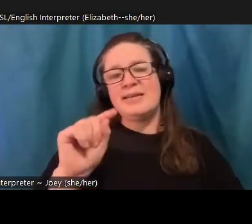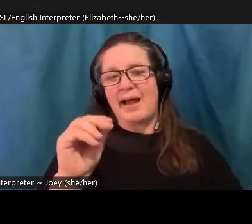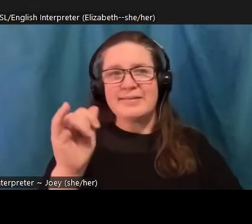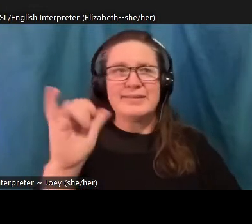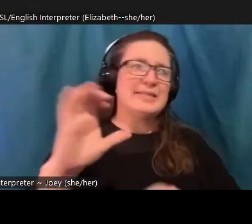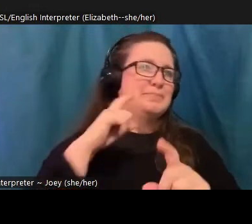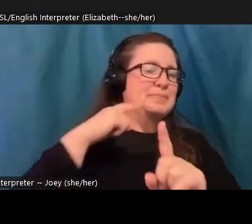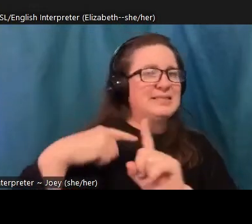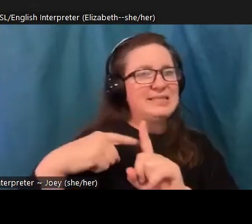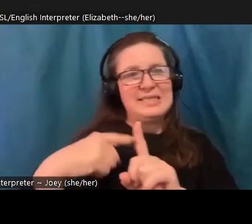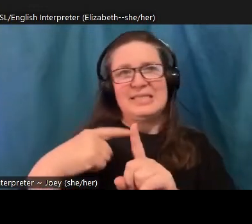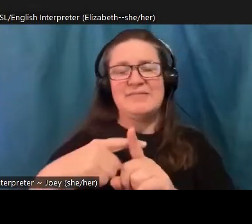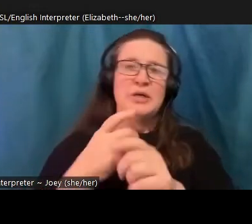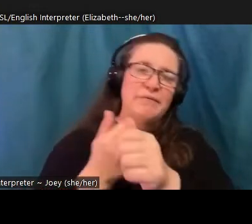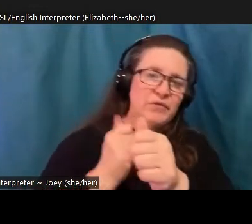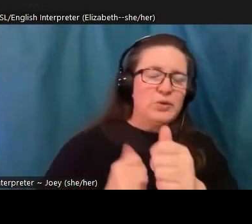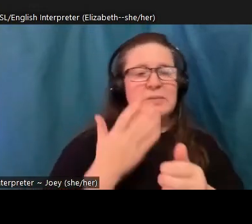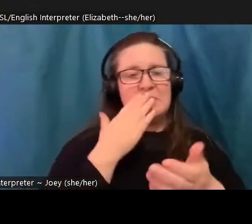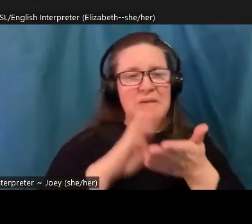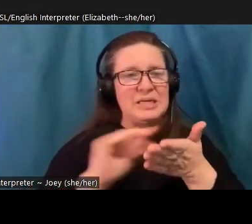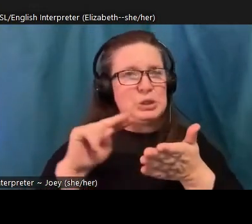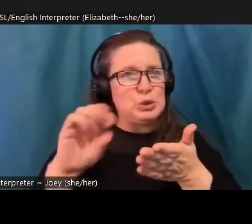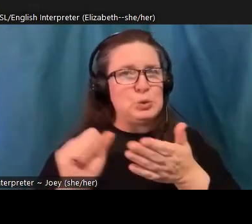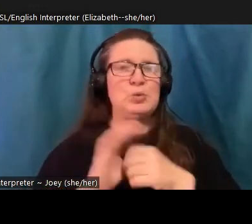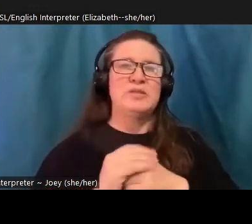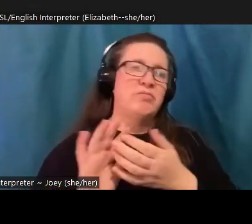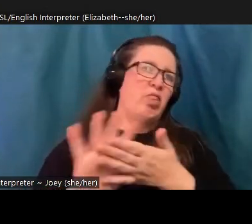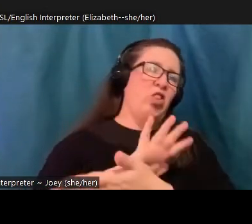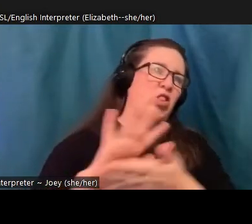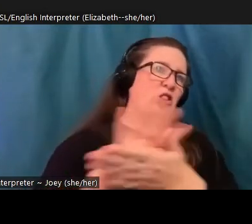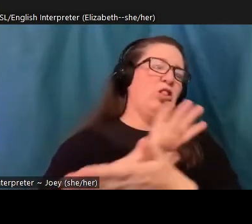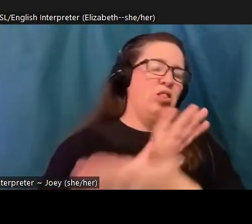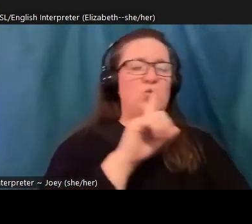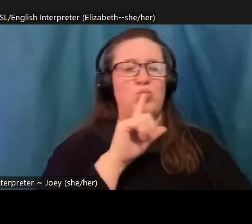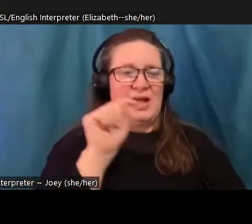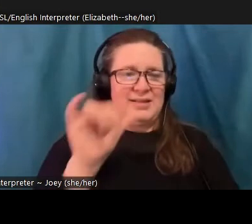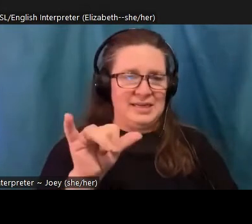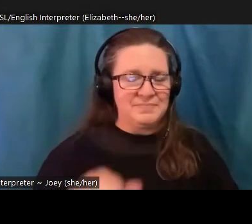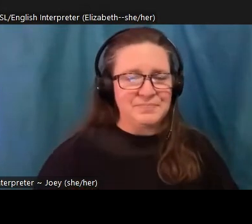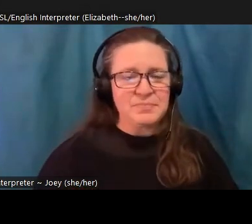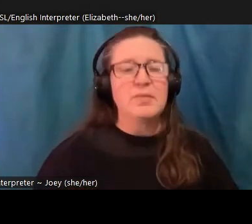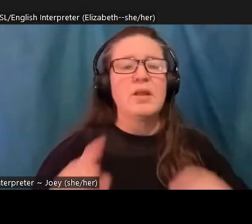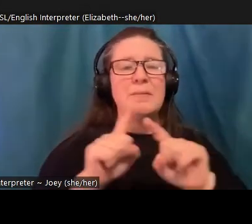news or sugarcoat the reality. But if we want to build resilience, just being consciously aware that yes, the